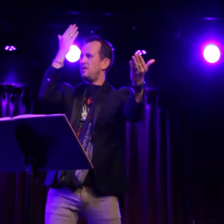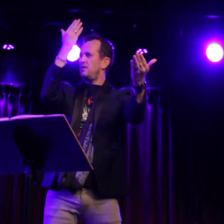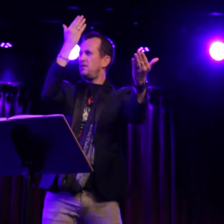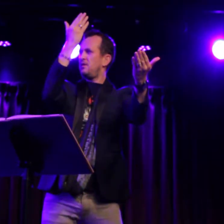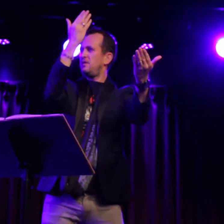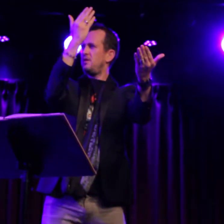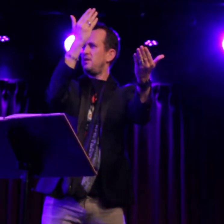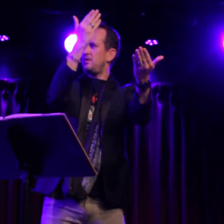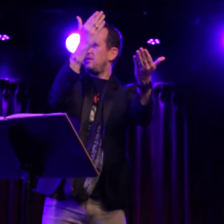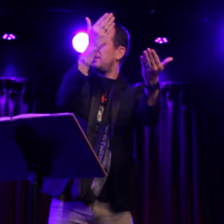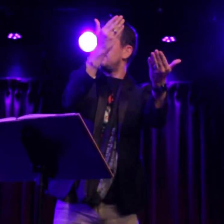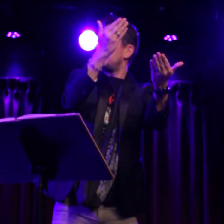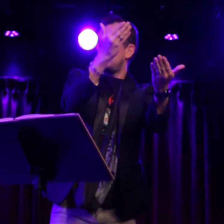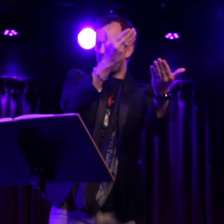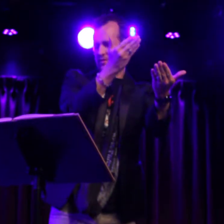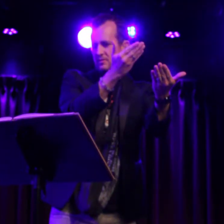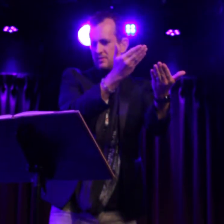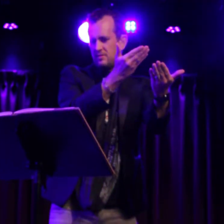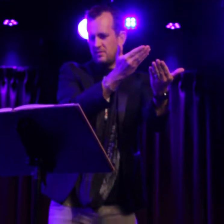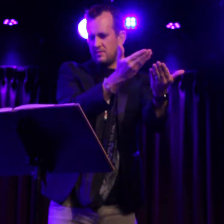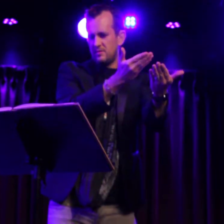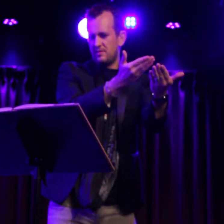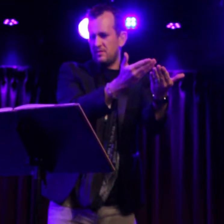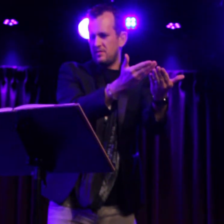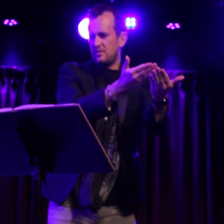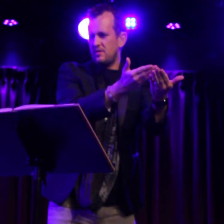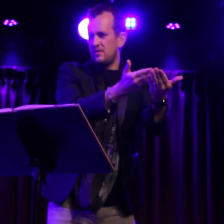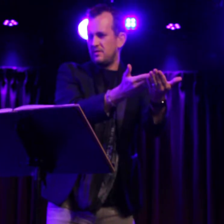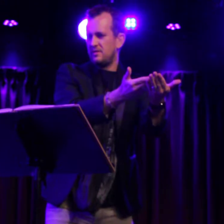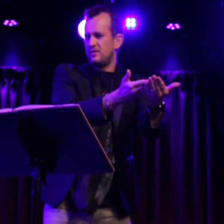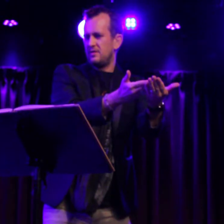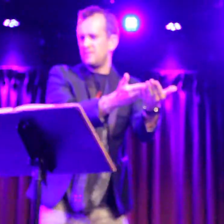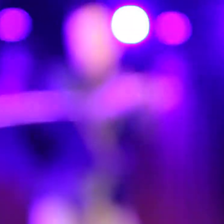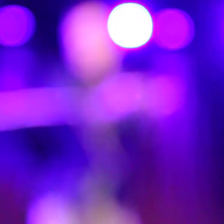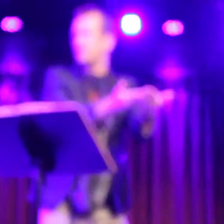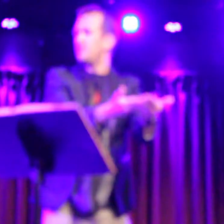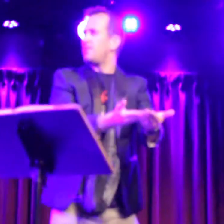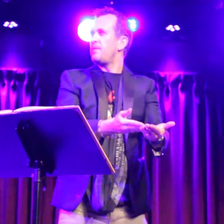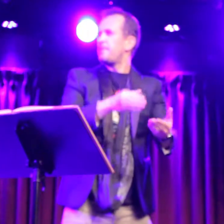Past the point of no return